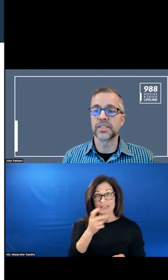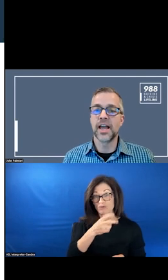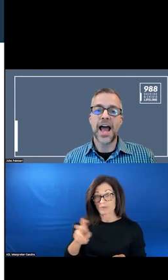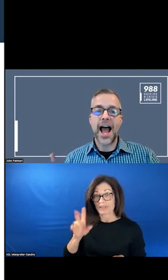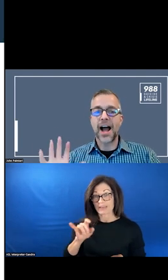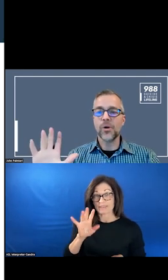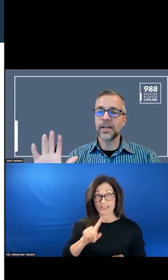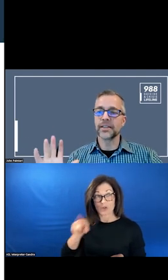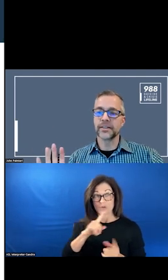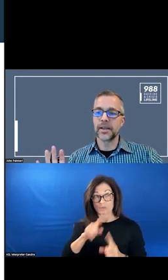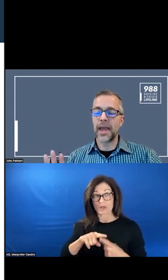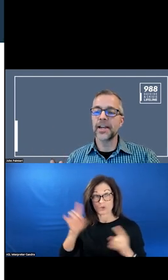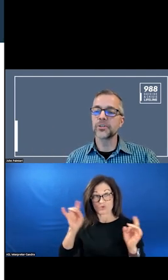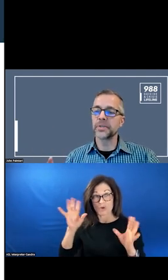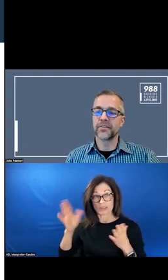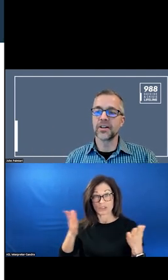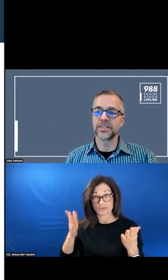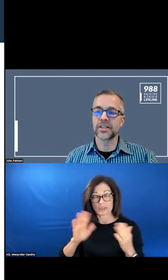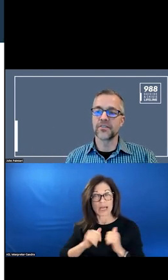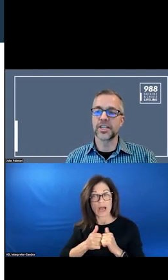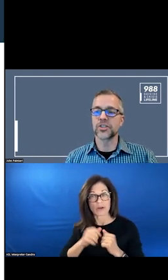HOW CAN (INDISCERNIBLE) BE INVOLVED IN THE CONVERSATION